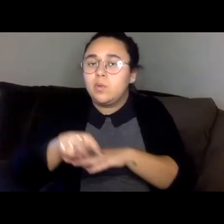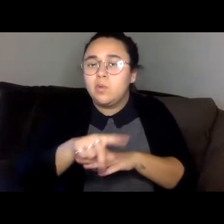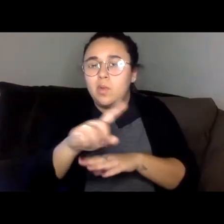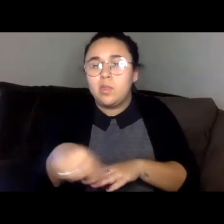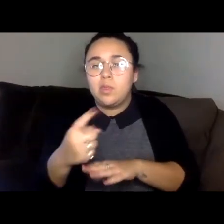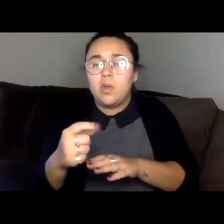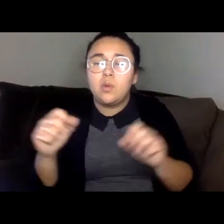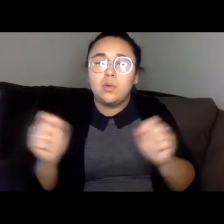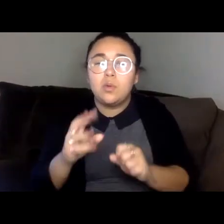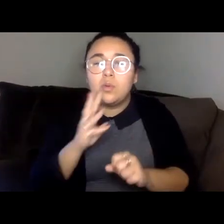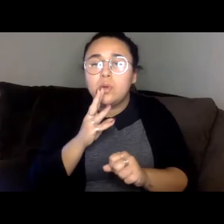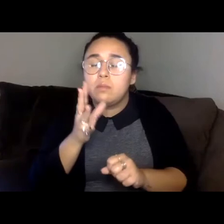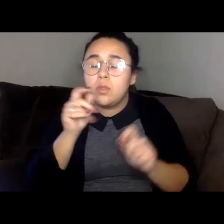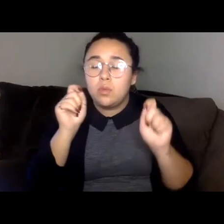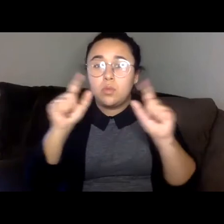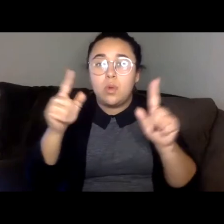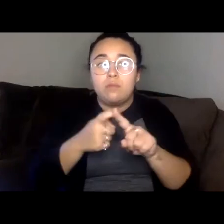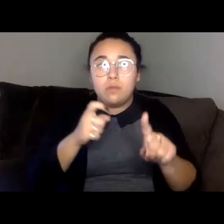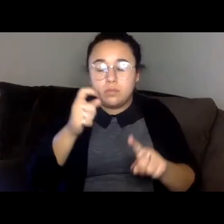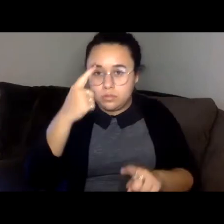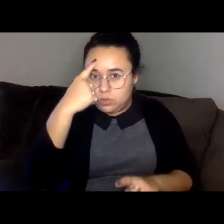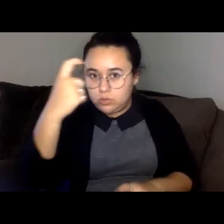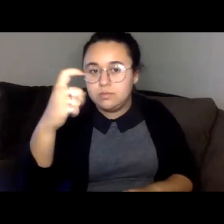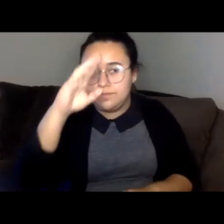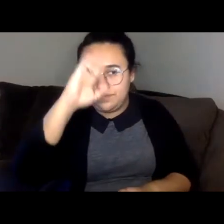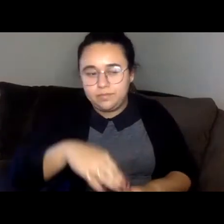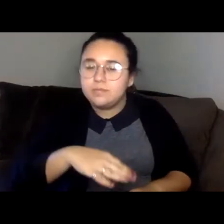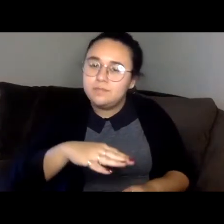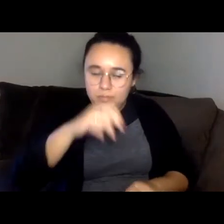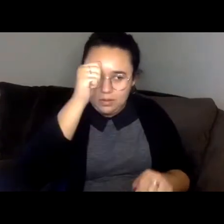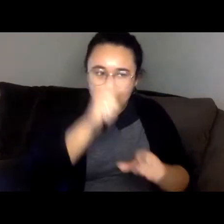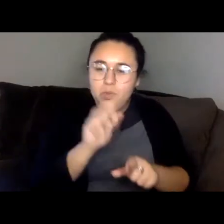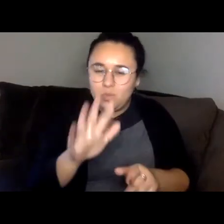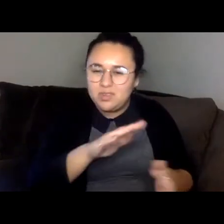My mother woke from the dream she knew my brother would not live.